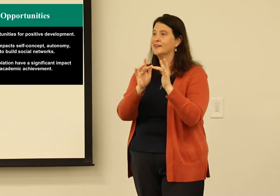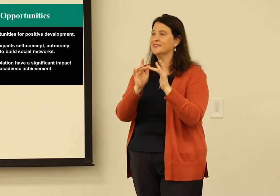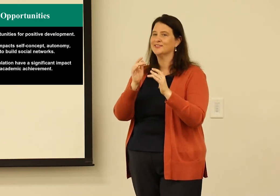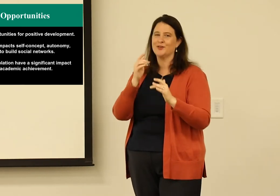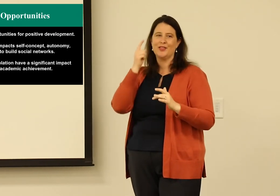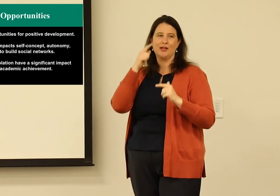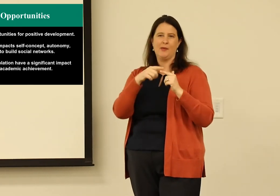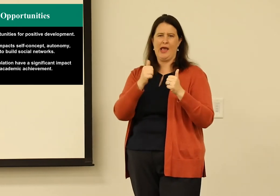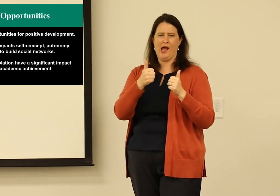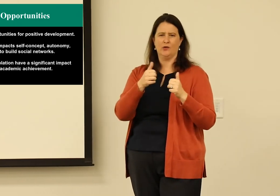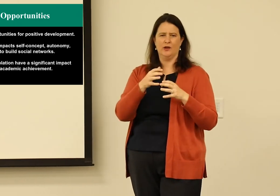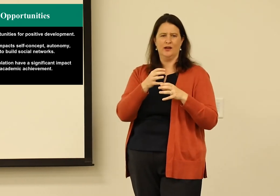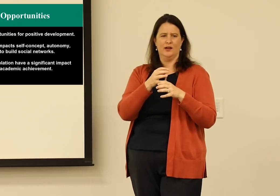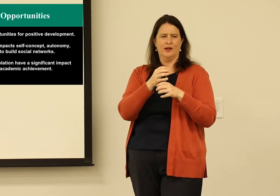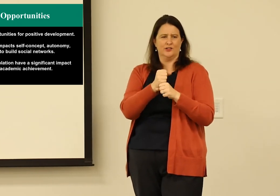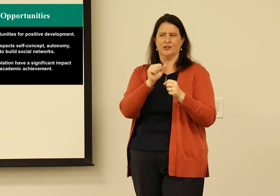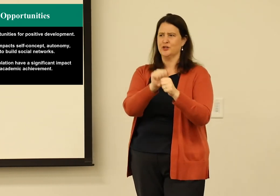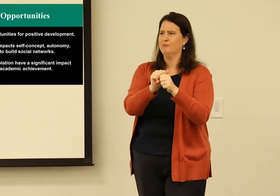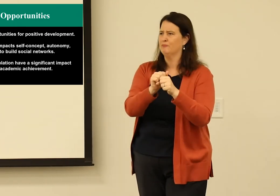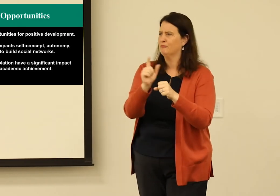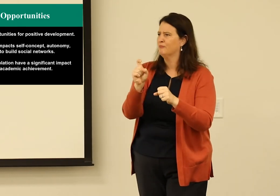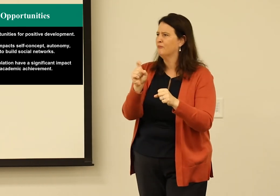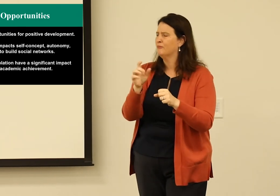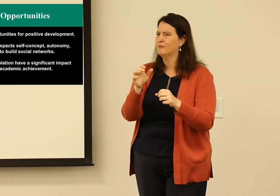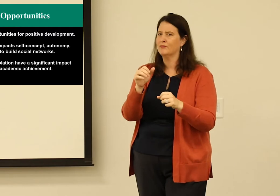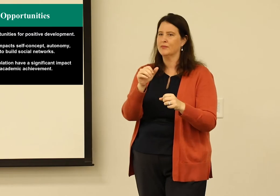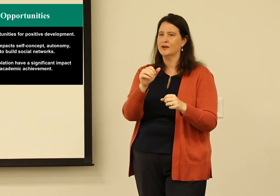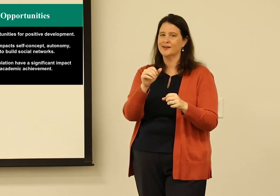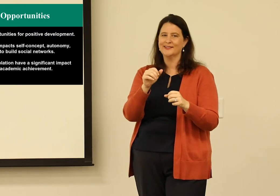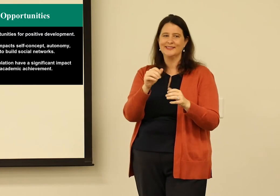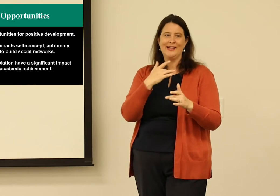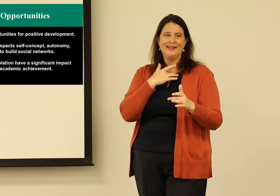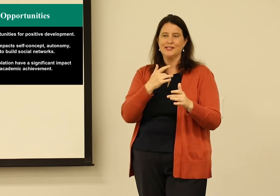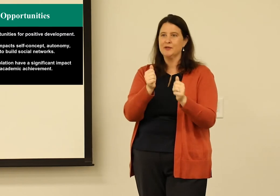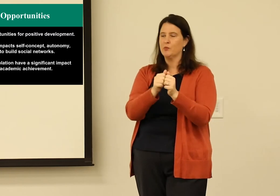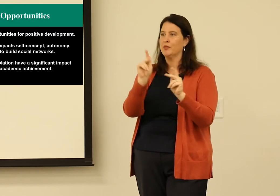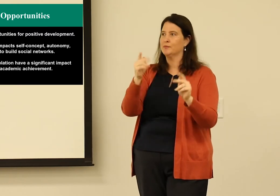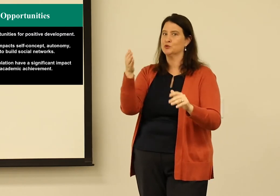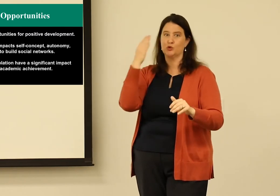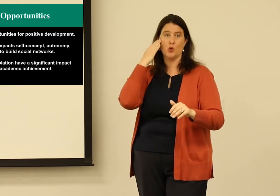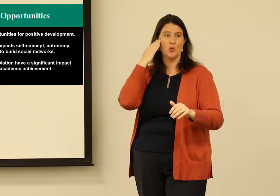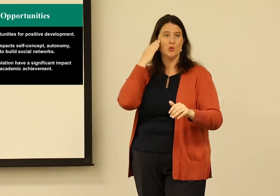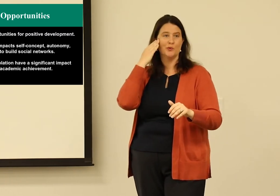that they desperately need for just even networking opportunities. When you think about how it is you got your job,